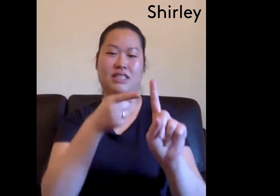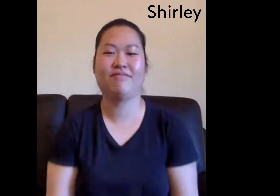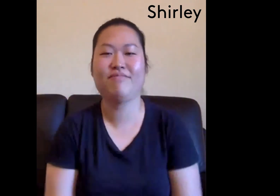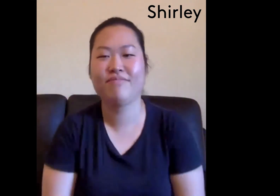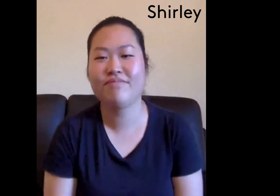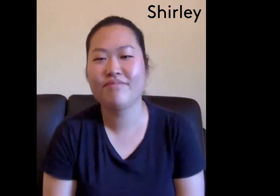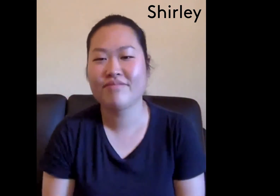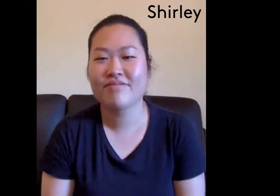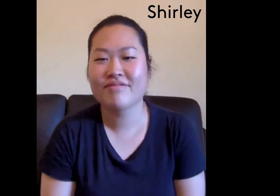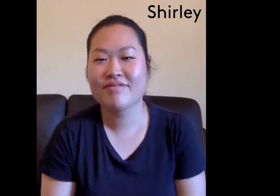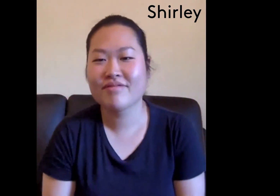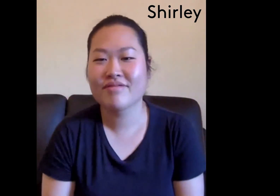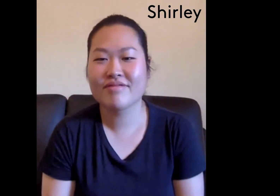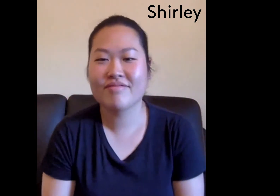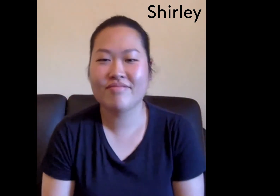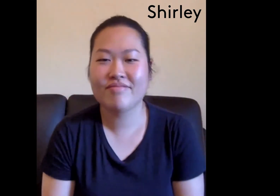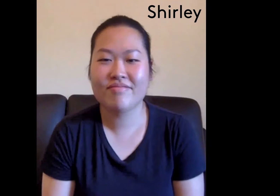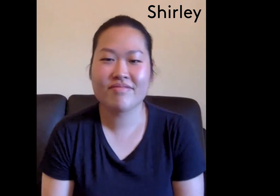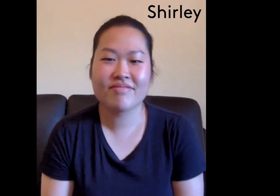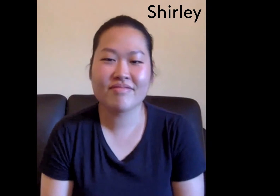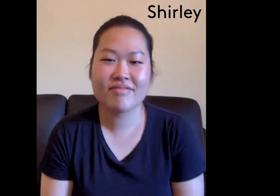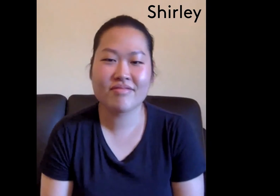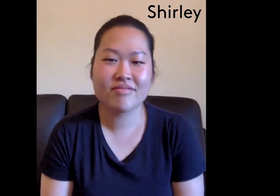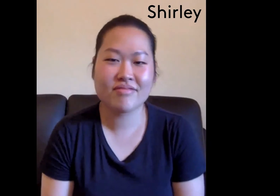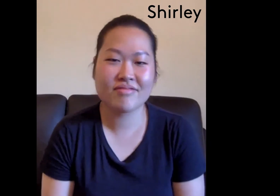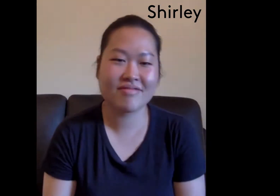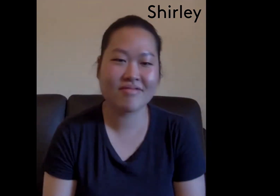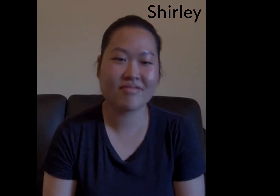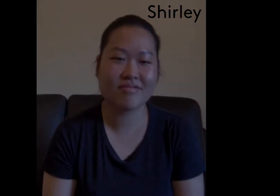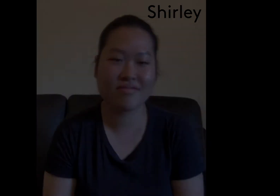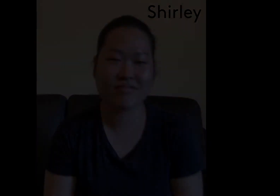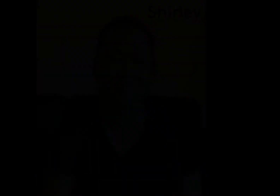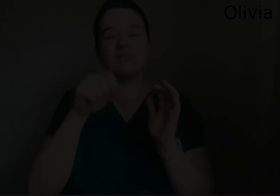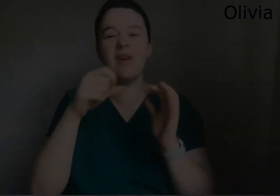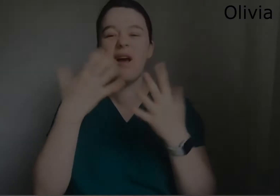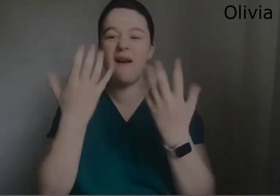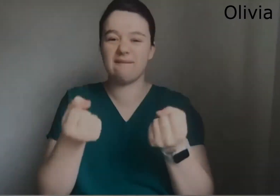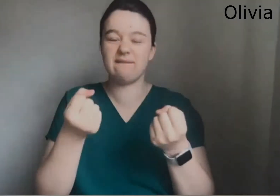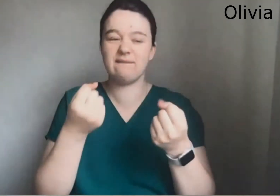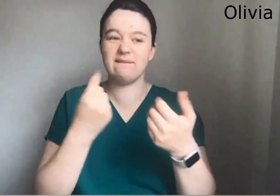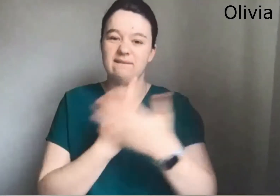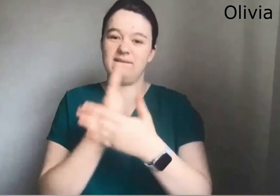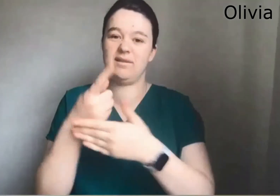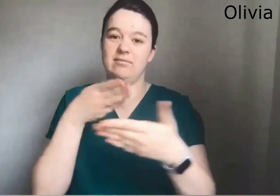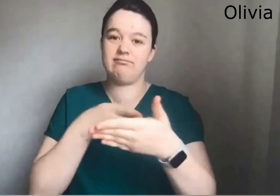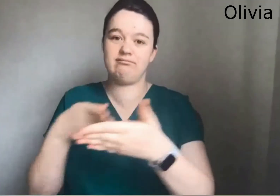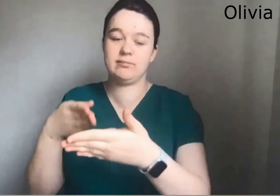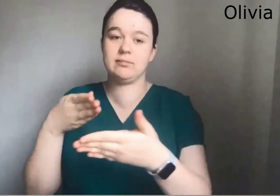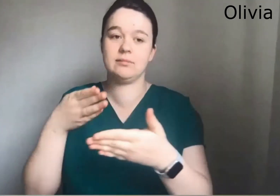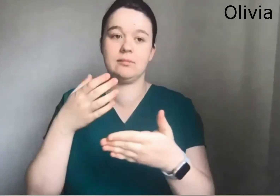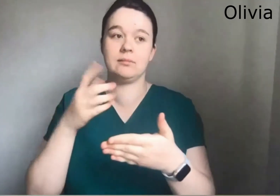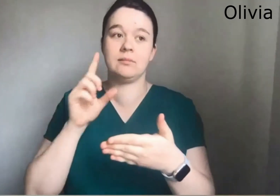It really depends on what the purpose is, but that's definitely a big barrier uh, so I feel like that there are